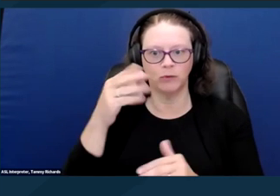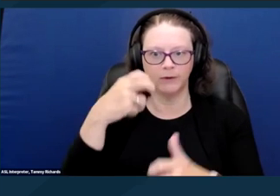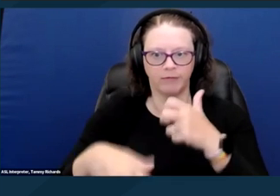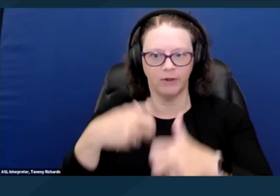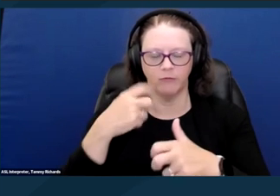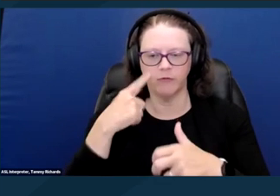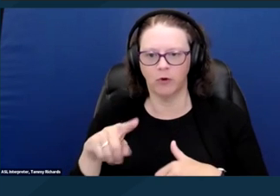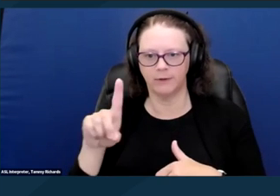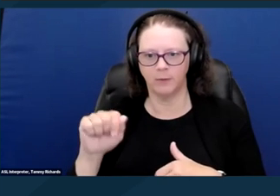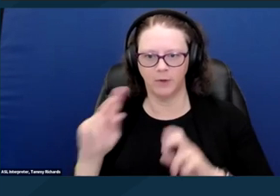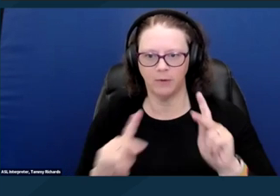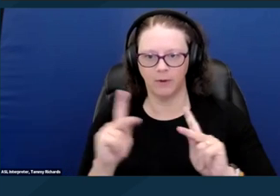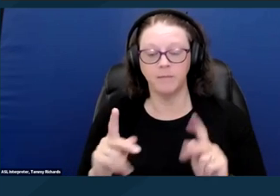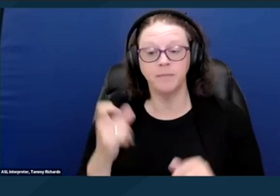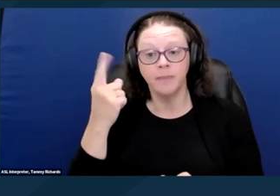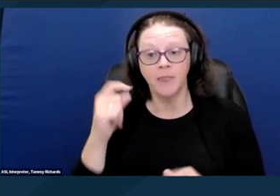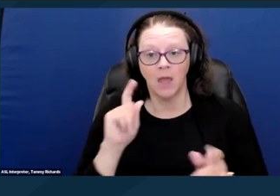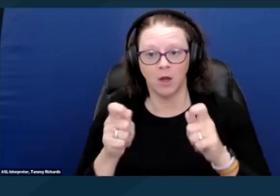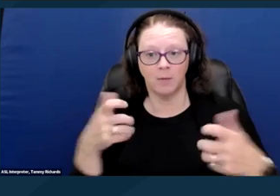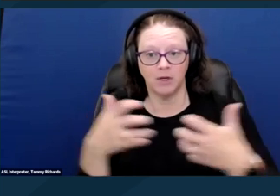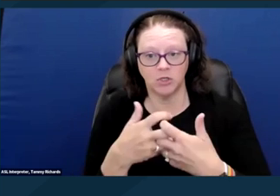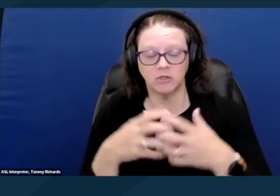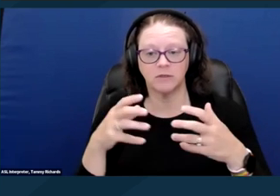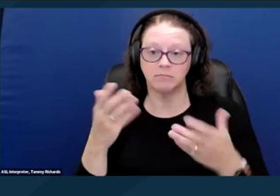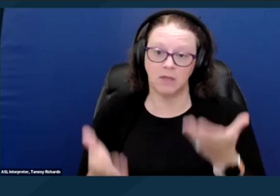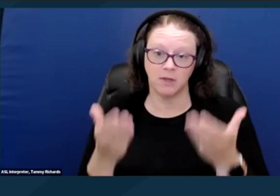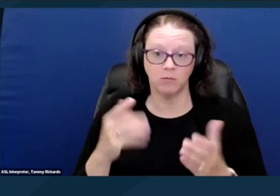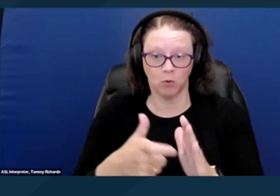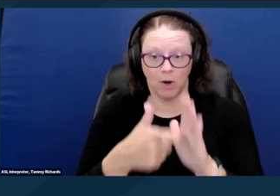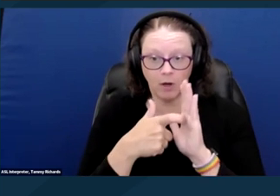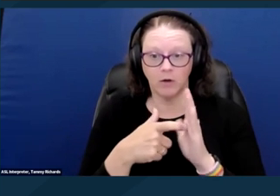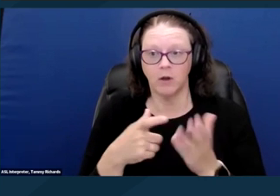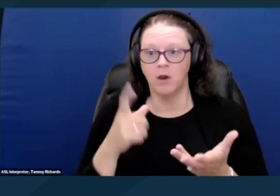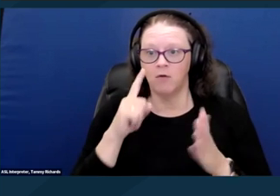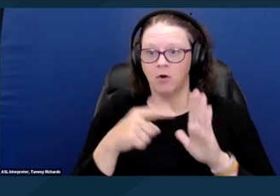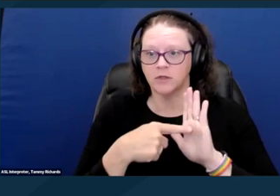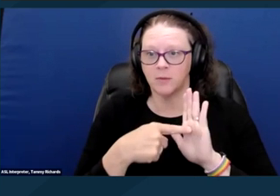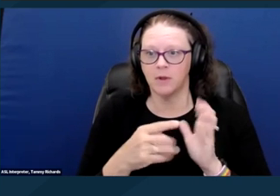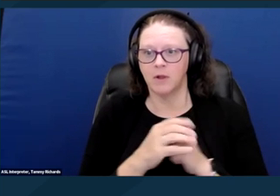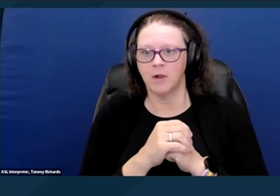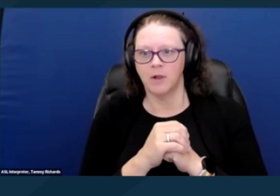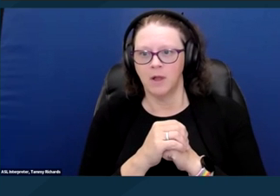accommodations may be required, and accommodations that might be available in the encampment sweep setting